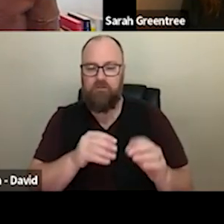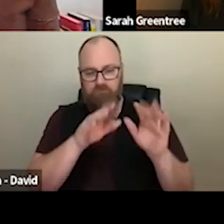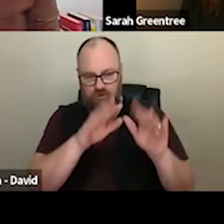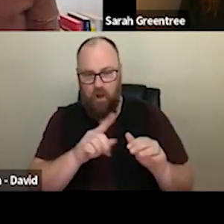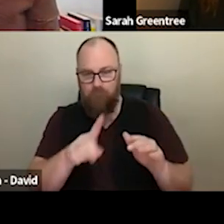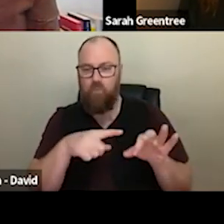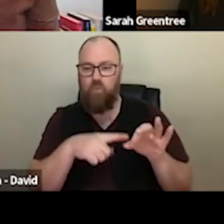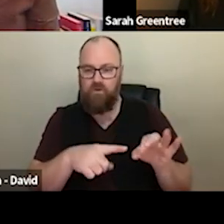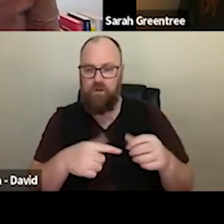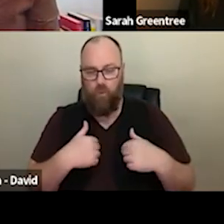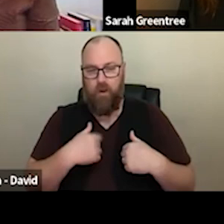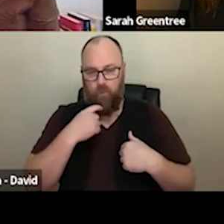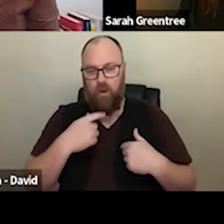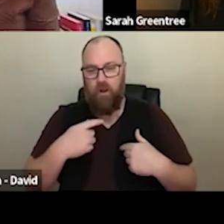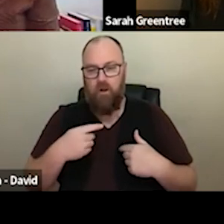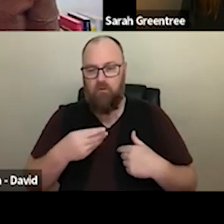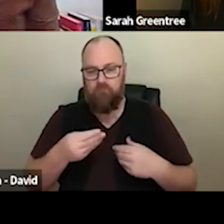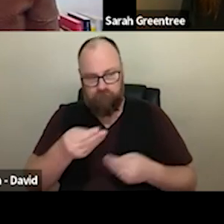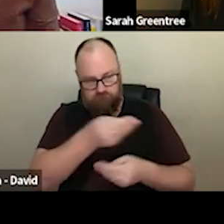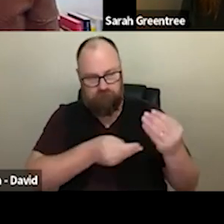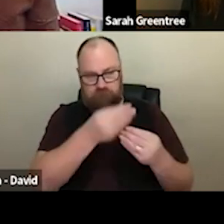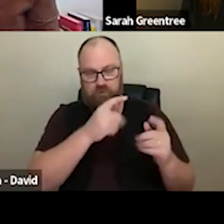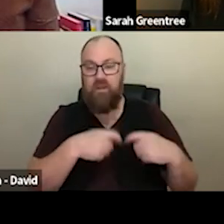that online, inquiry And we'll distribute that around to our team here to to provide